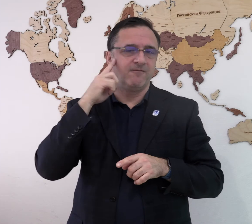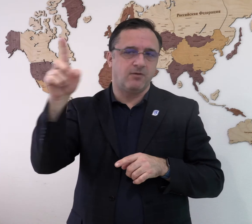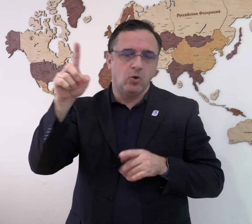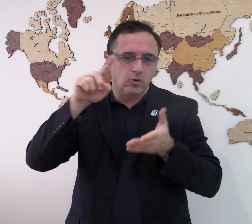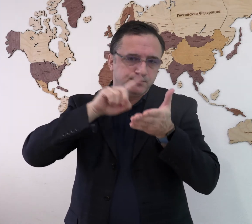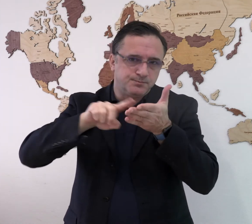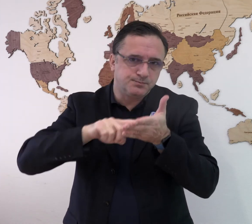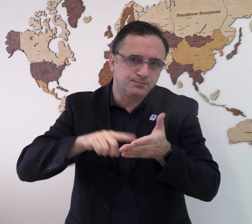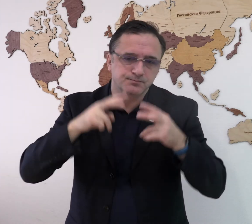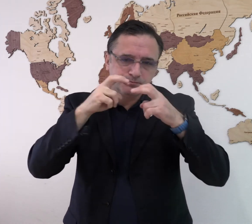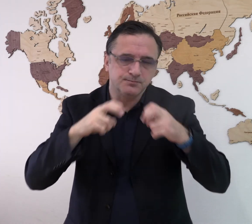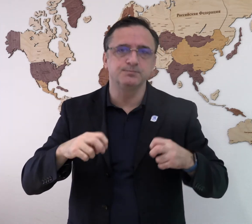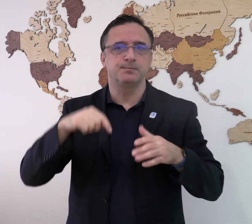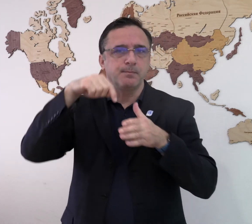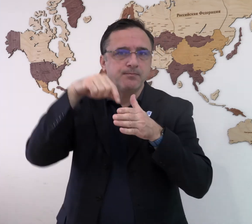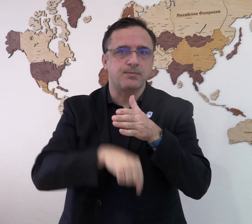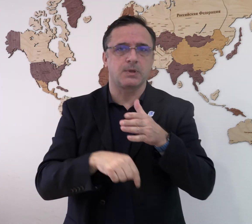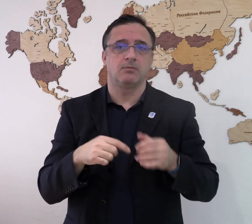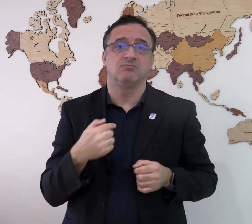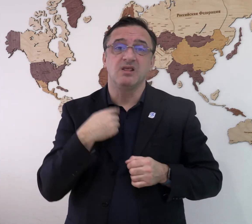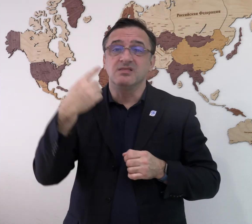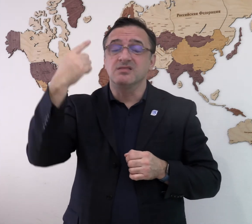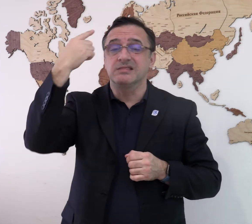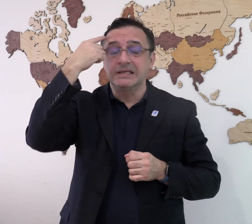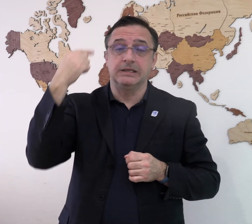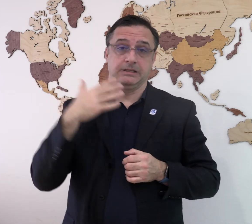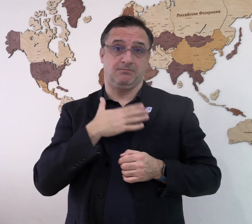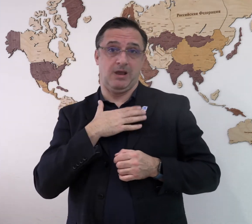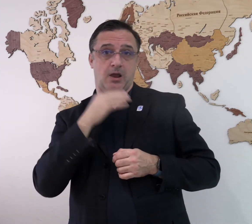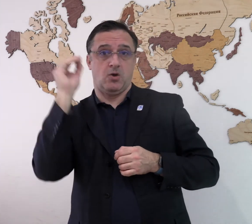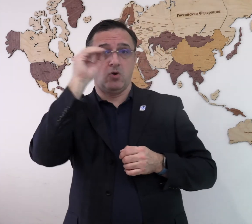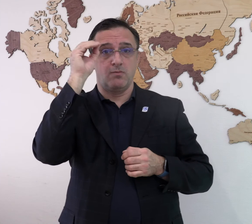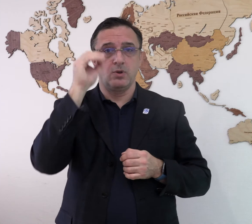Then we will translate the reports into English and